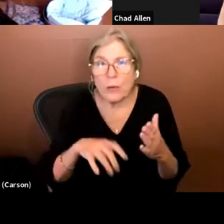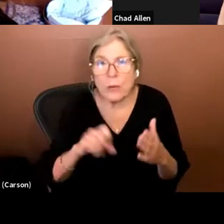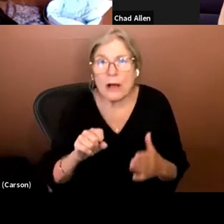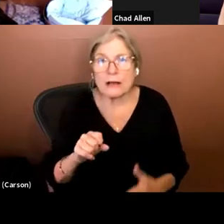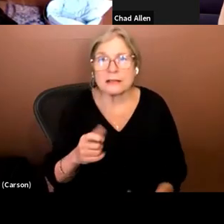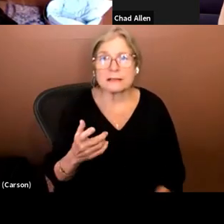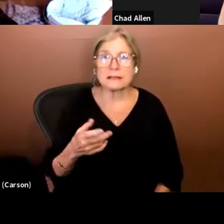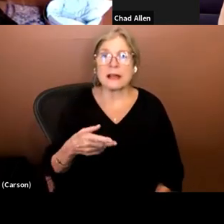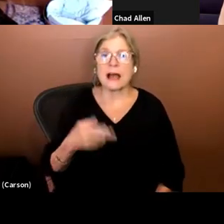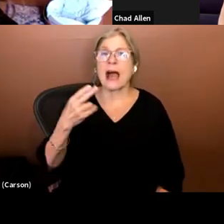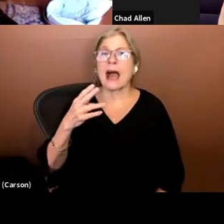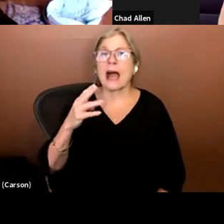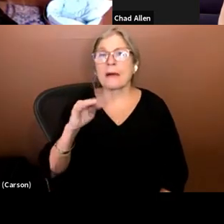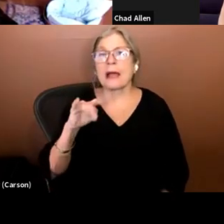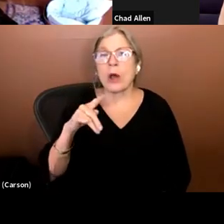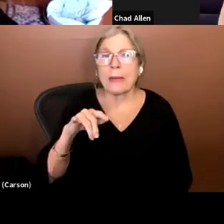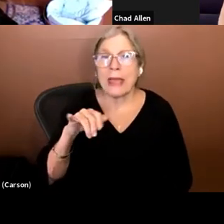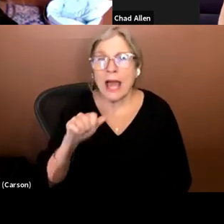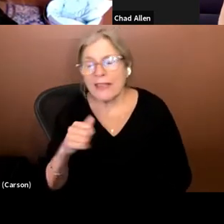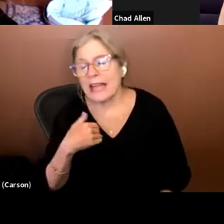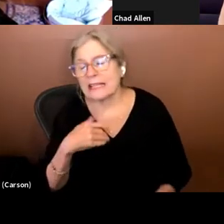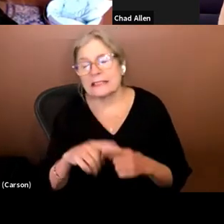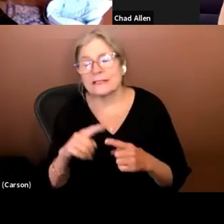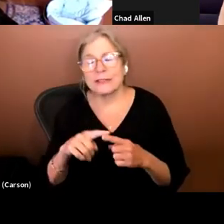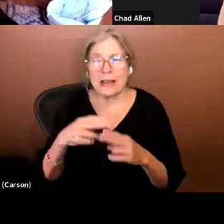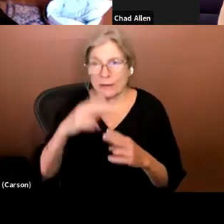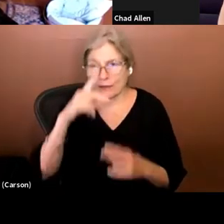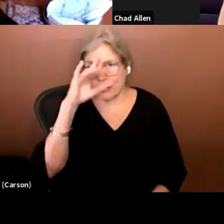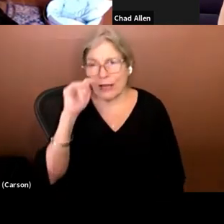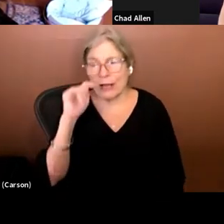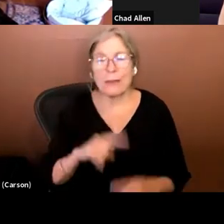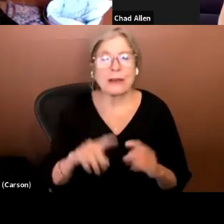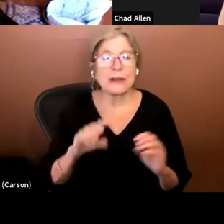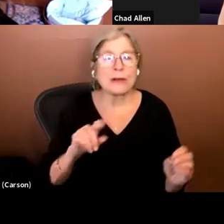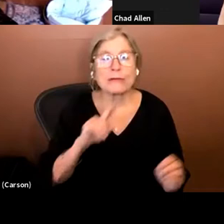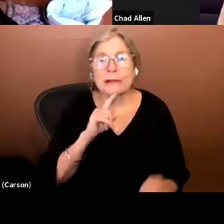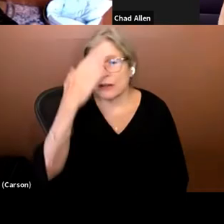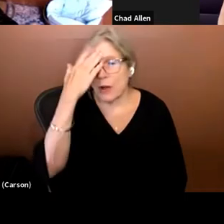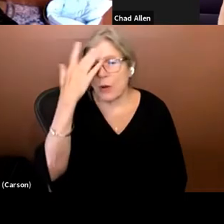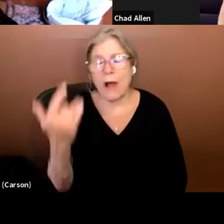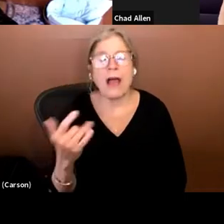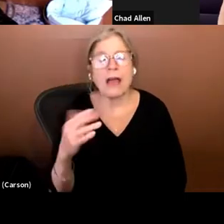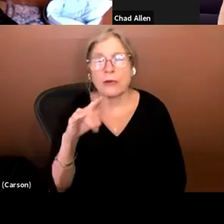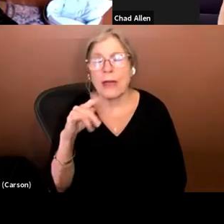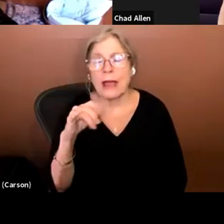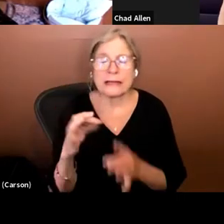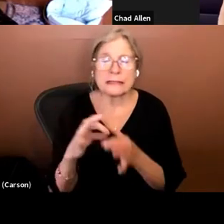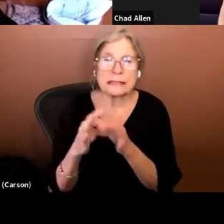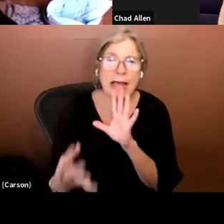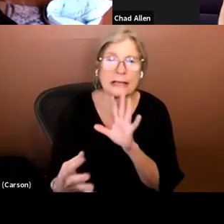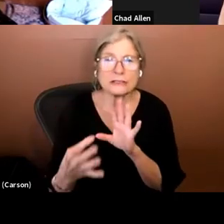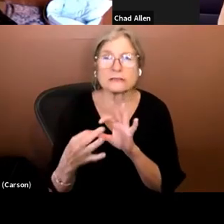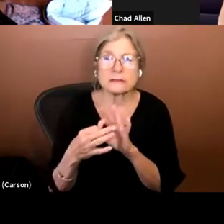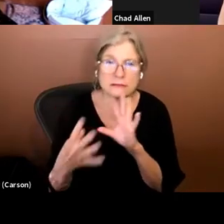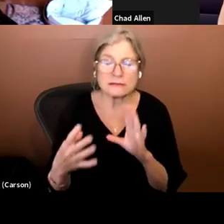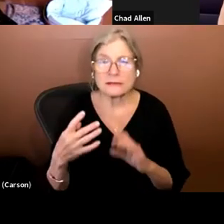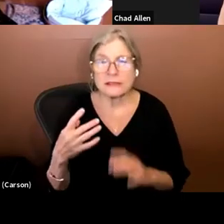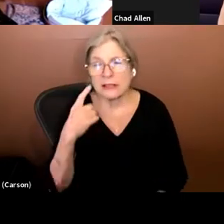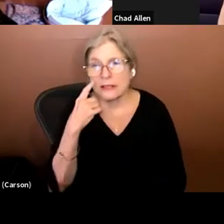Progressive myopia. No one knew why retinas detached. In some kind